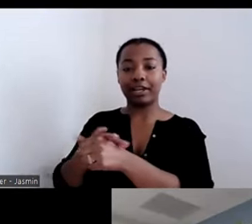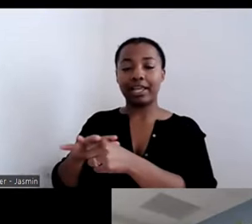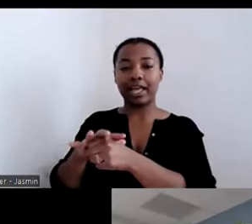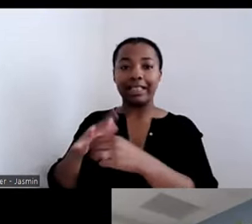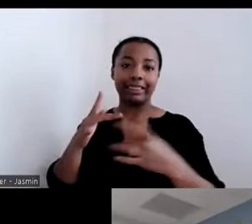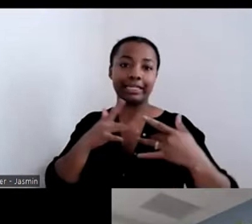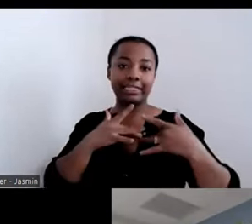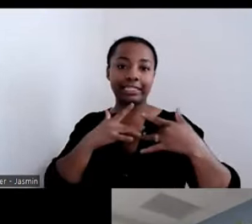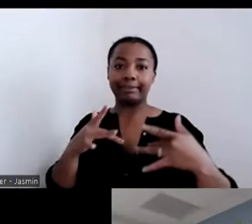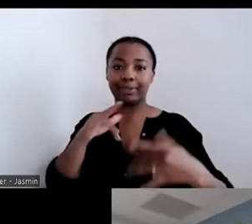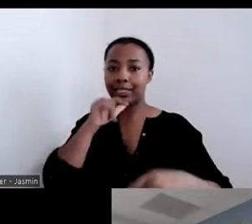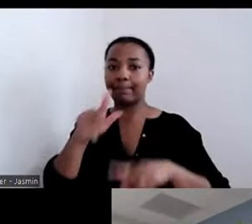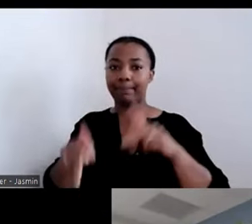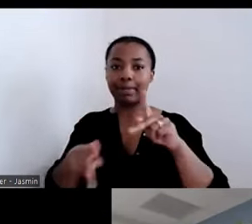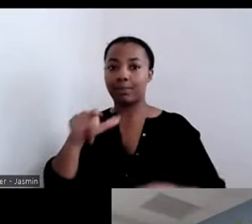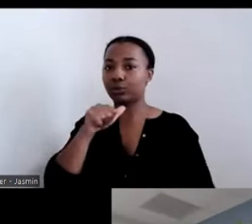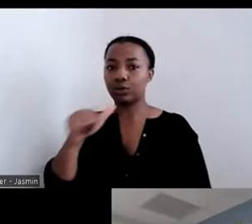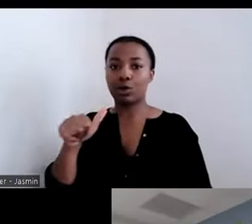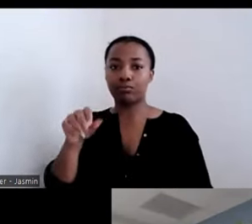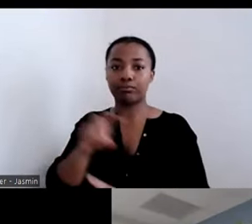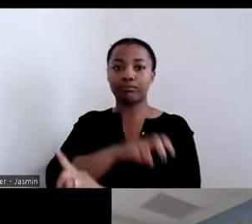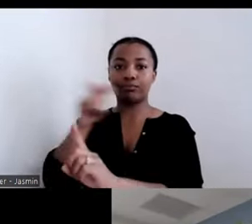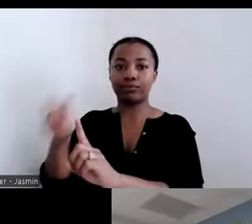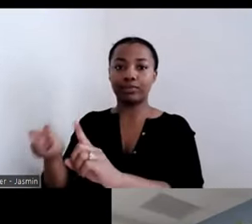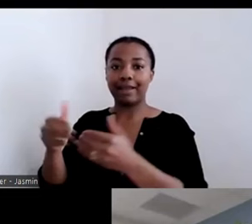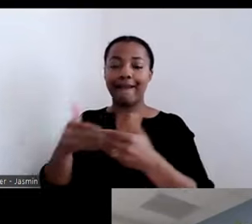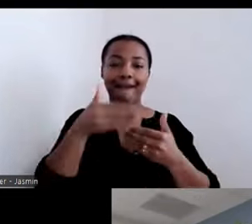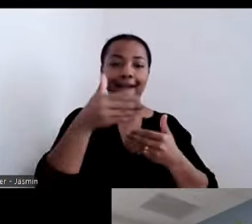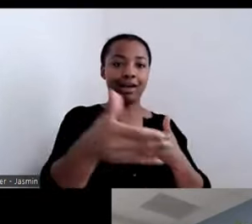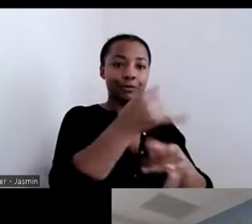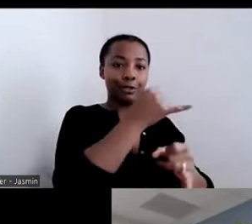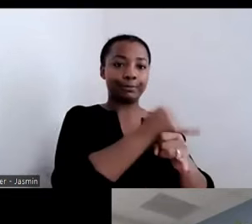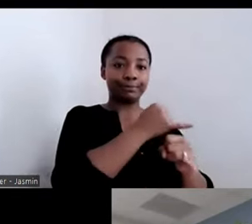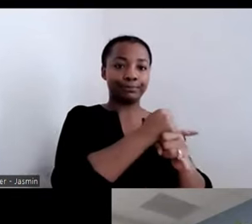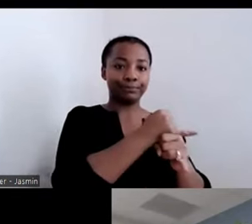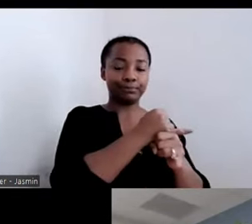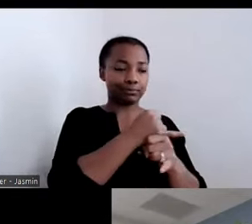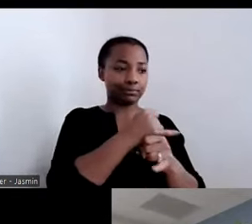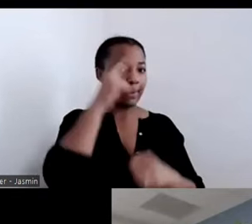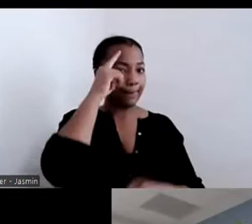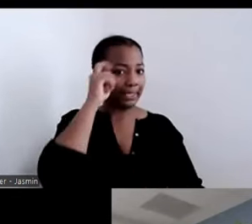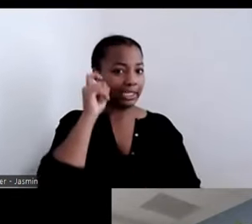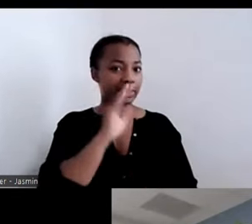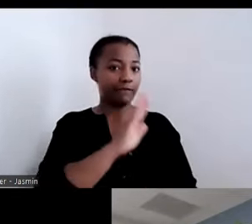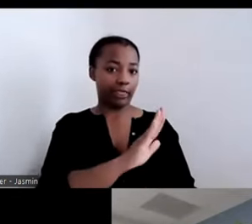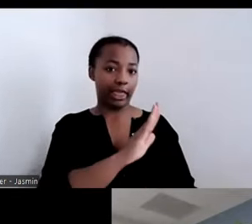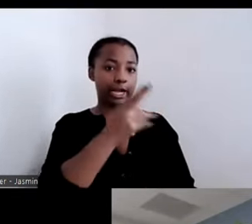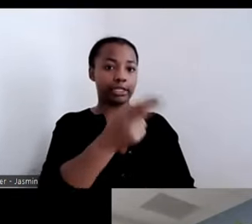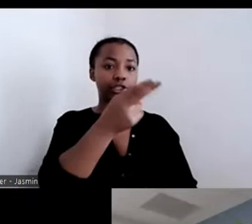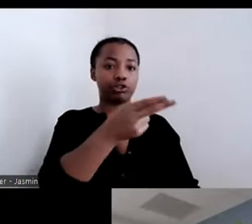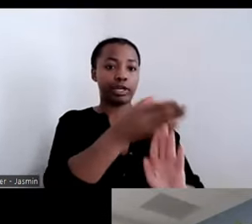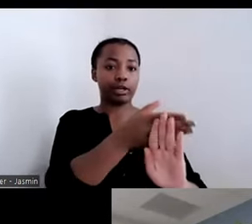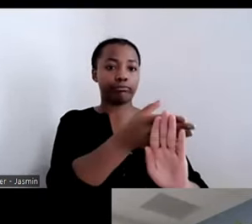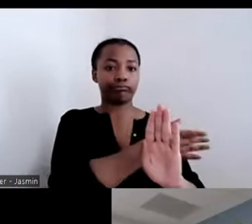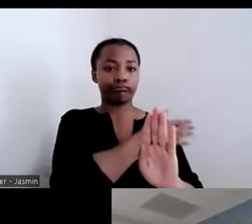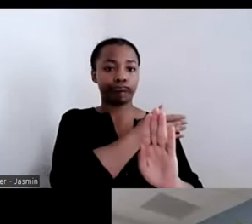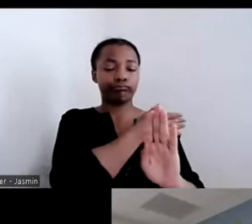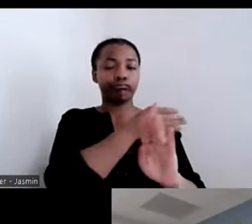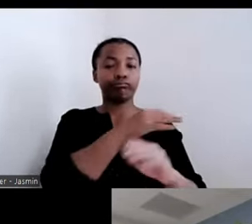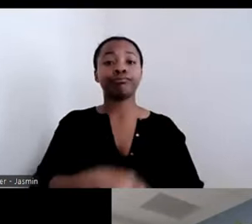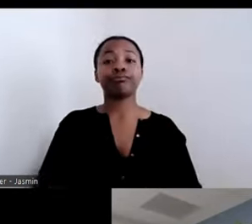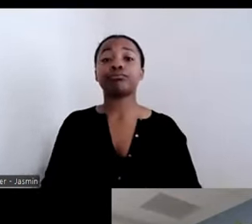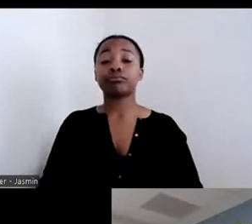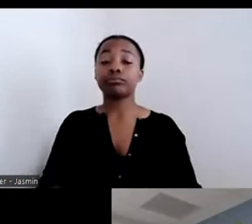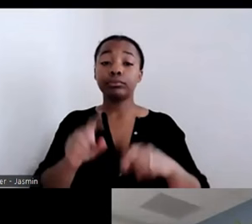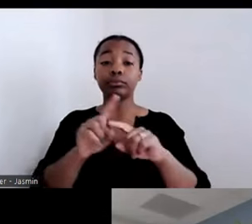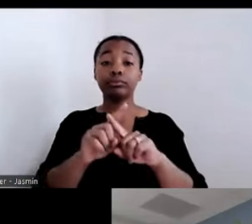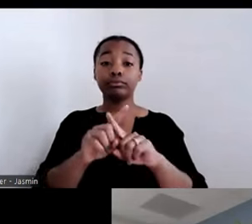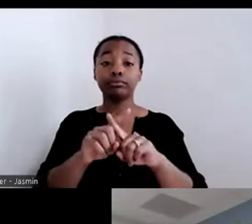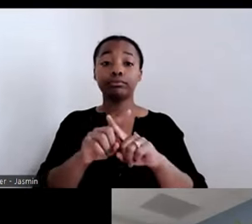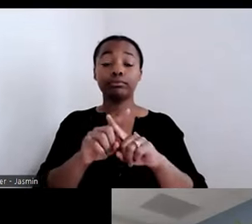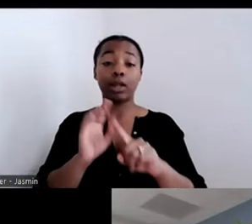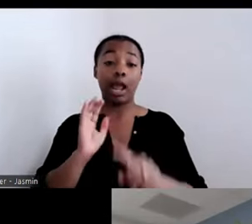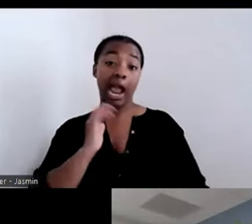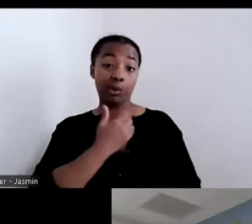history. What we do mostly, is that we listen to the people who